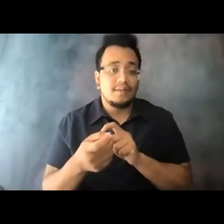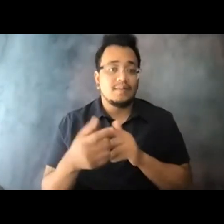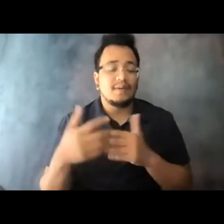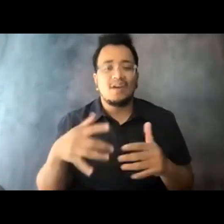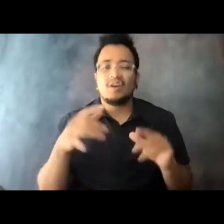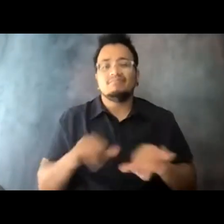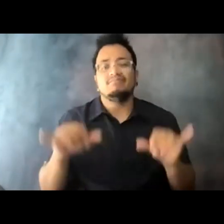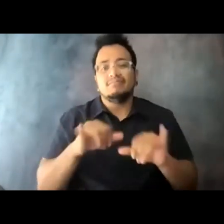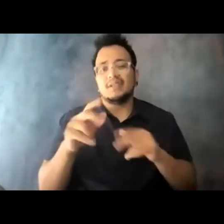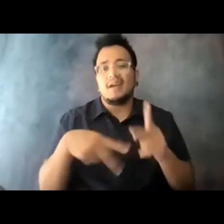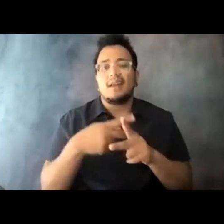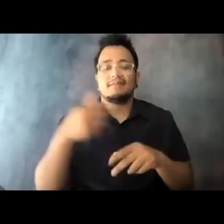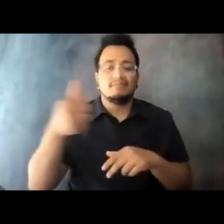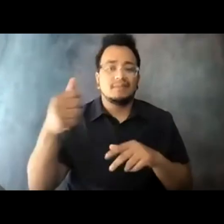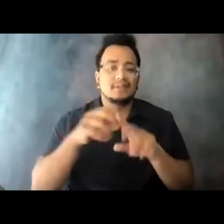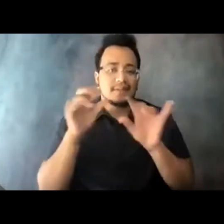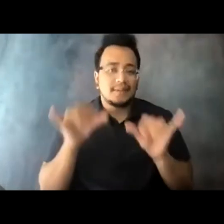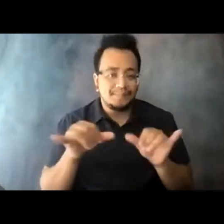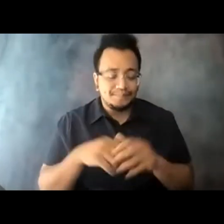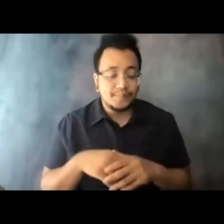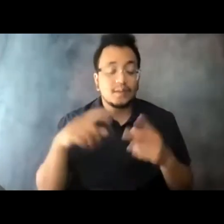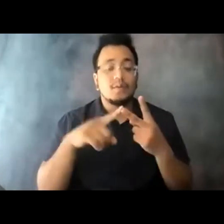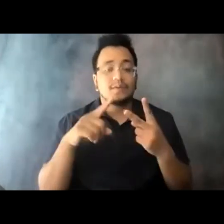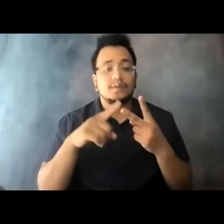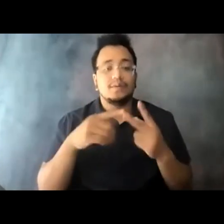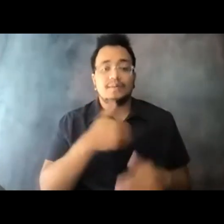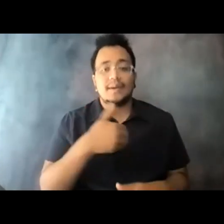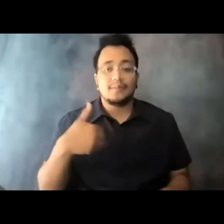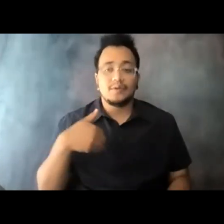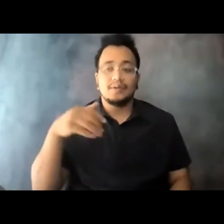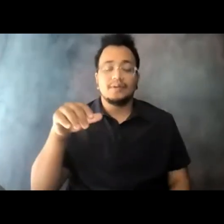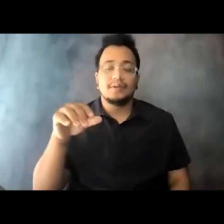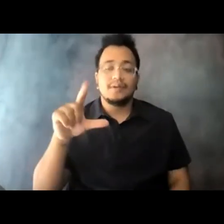15:13:53 The other one I wanted to talk about, our member out in Loveland, Texas, outside of Lubbock.